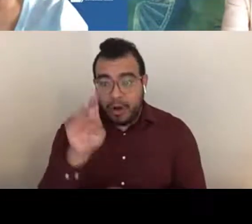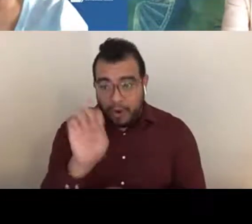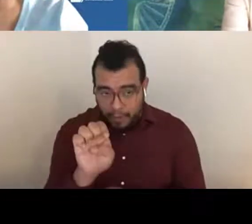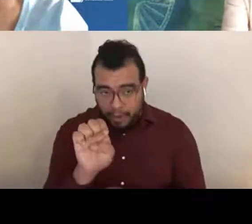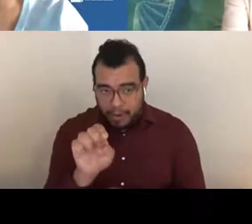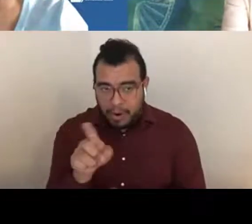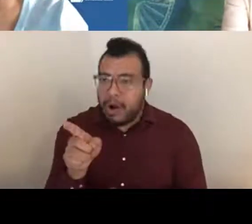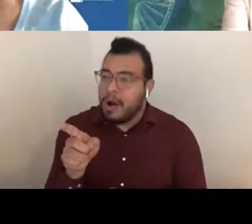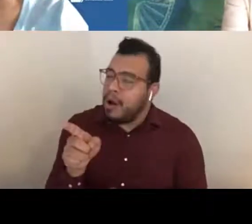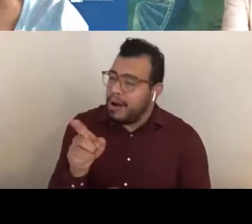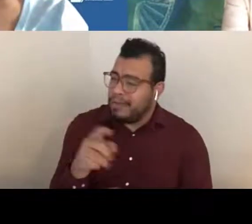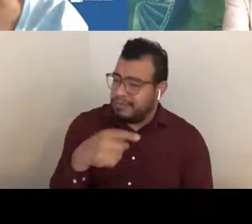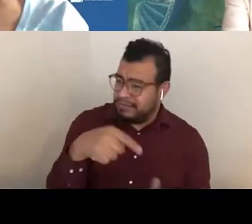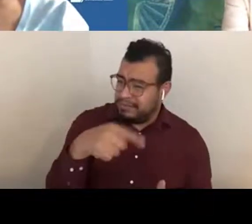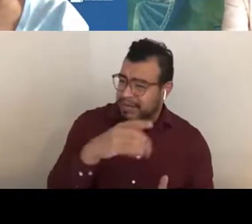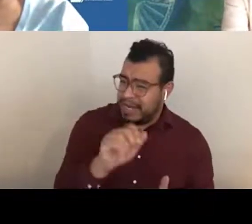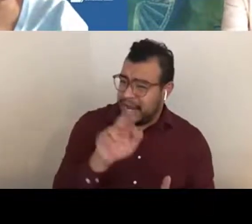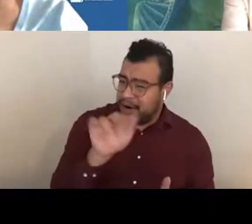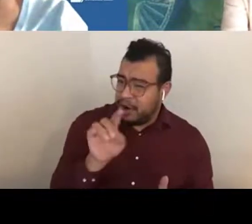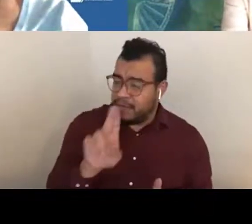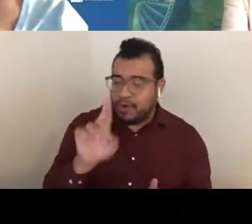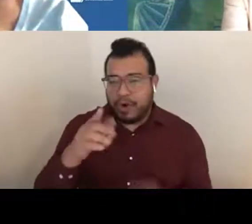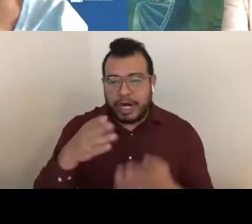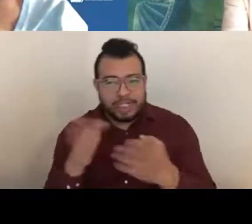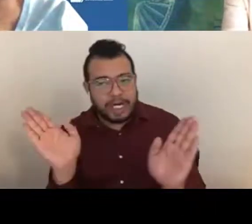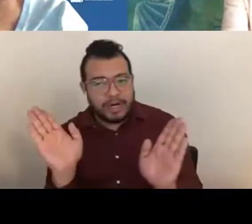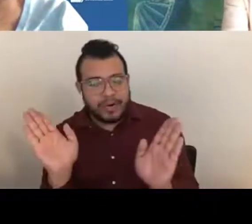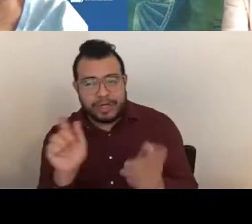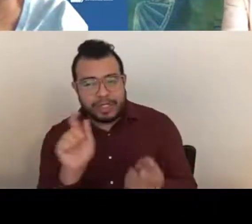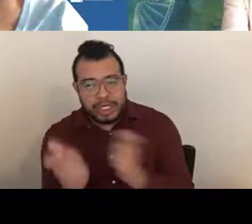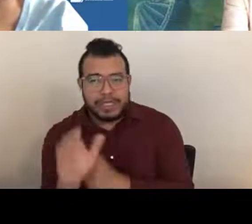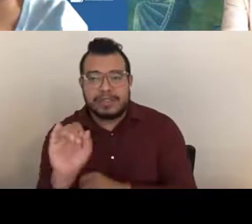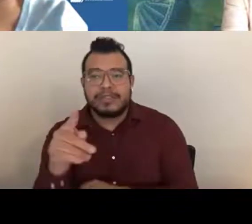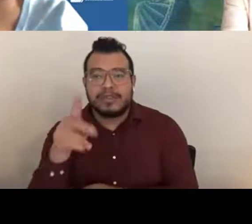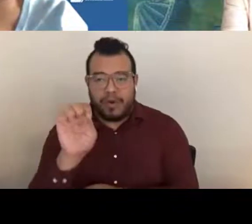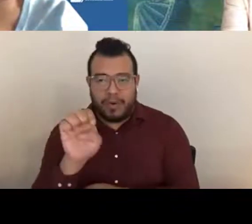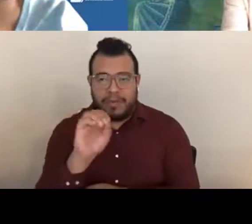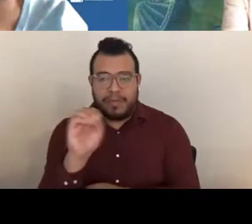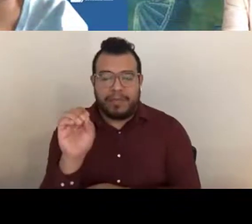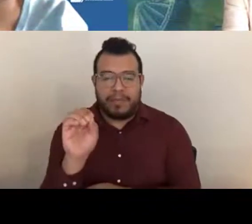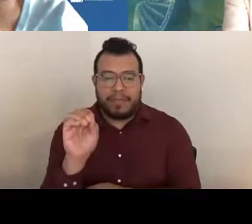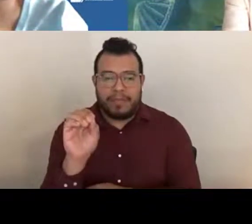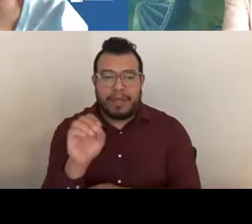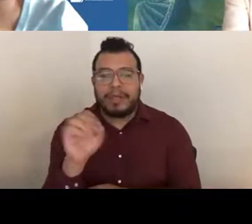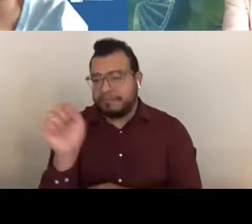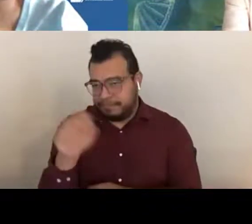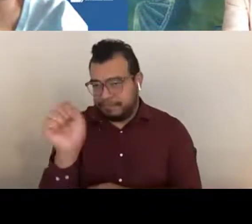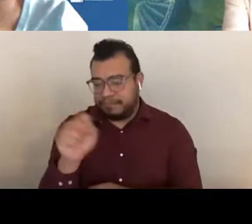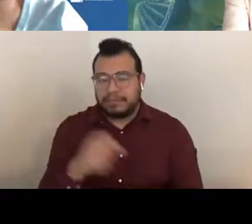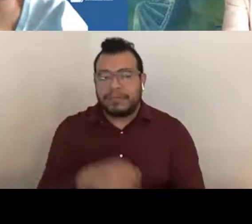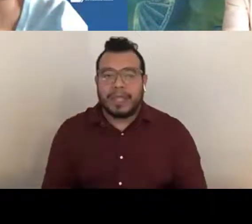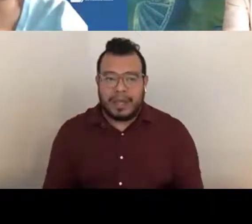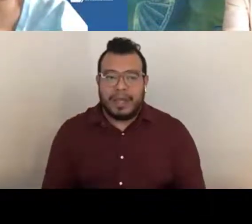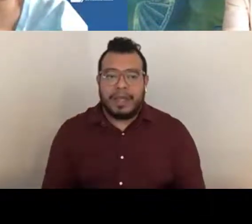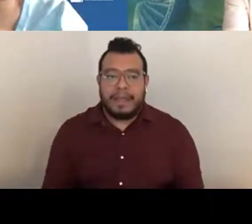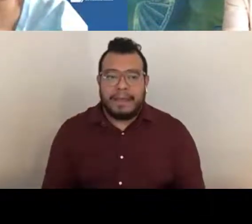or just a change in scope? April Harrison: No, it's just a change in scope in general from the question. Susan Medve: Yes, if there is any change in scope,